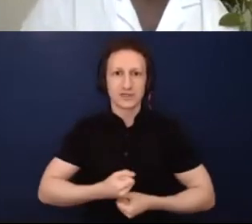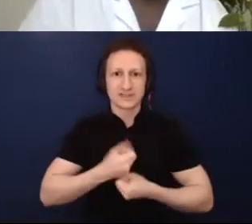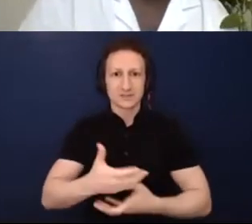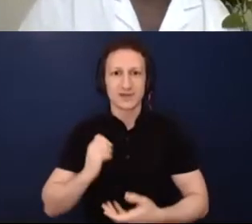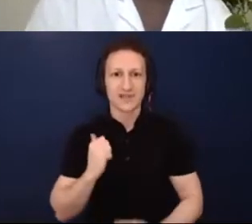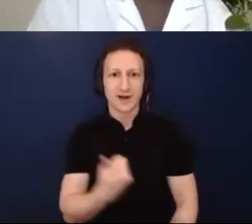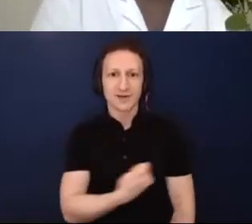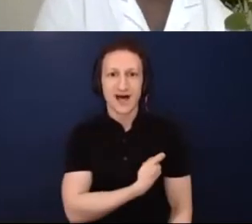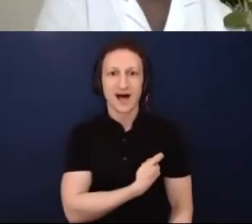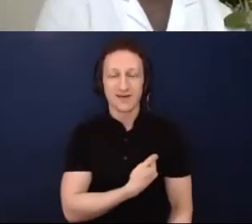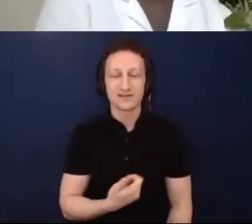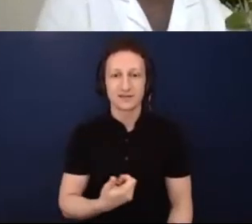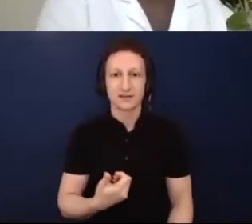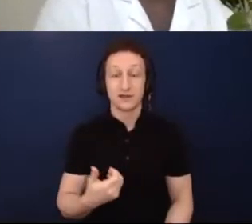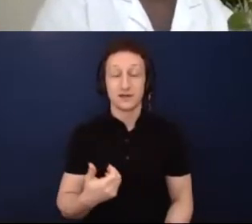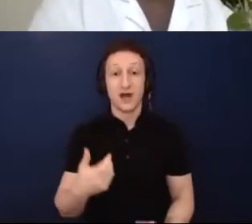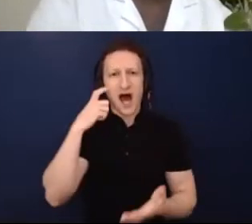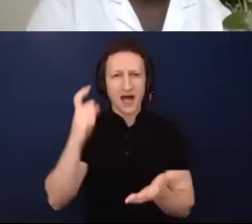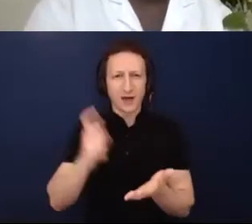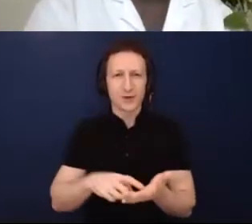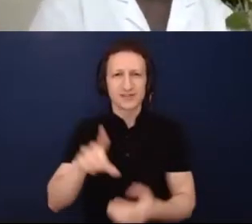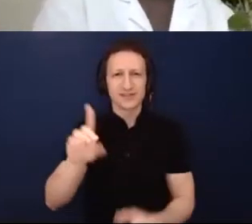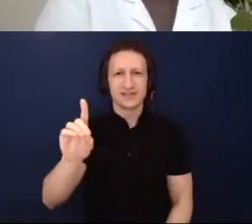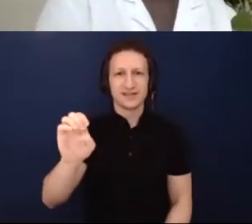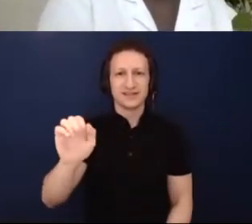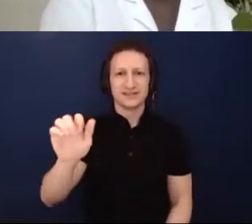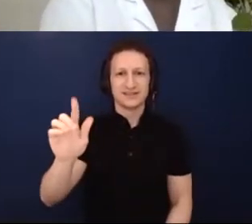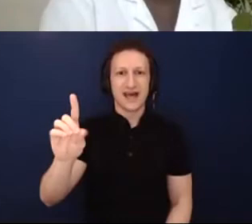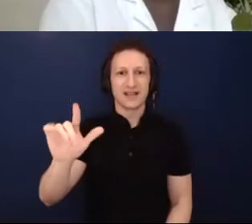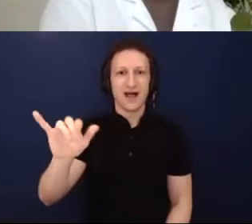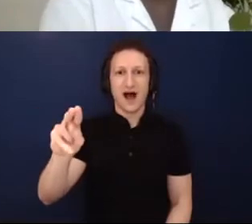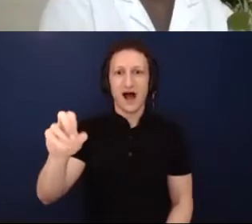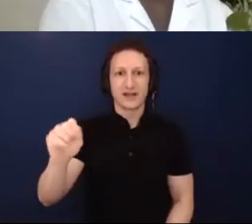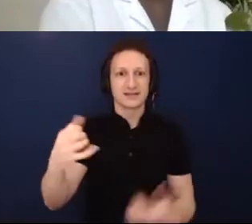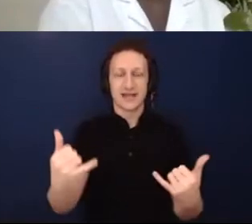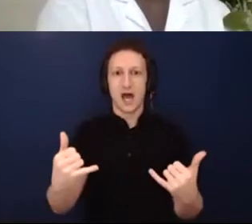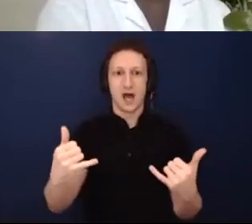shifted, how deadlines have really shrunk, and the creative process is a little